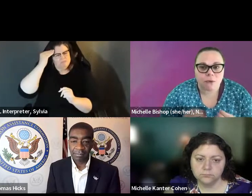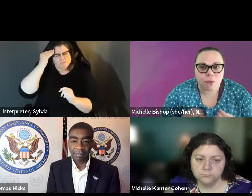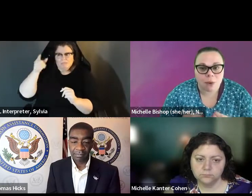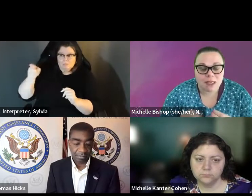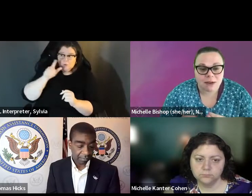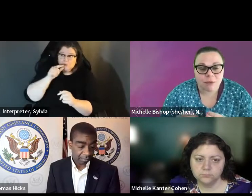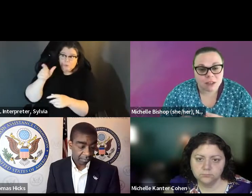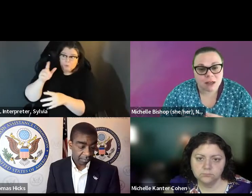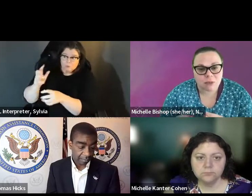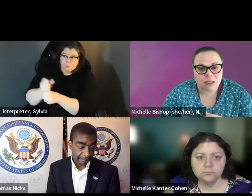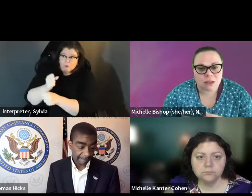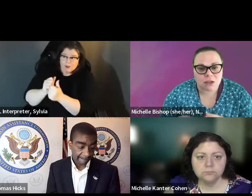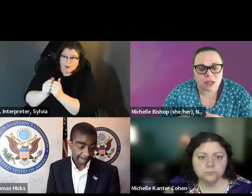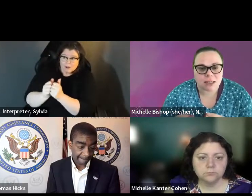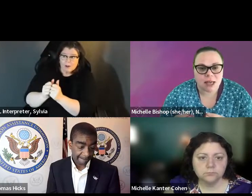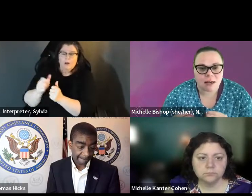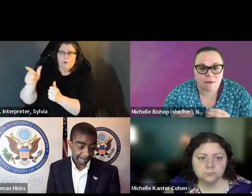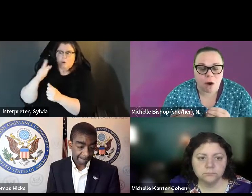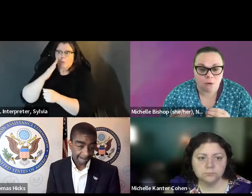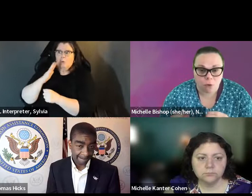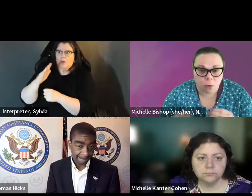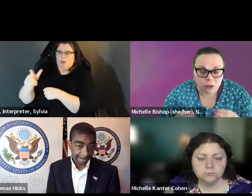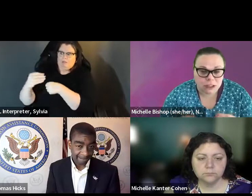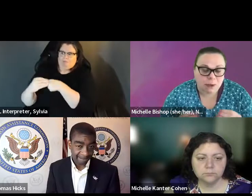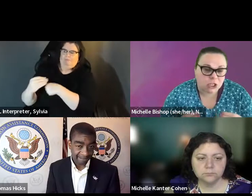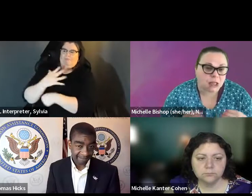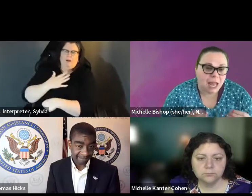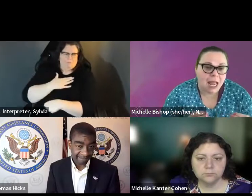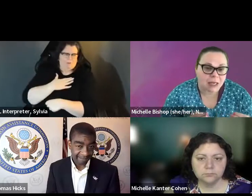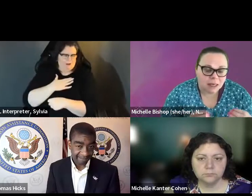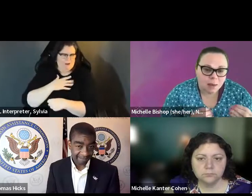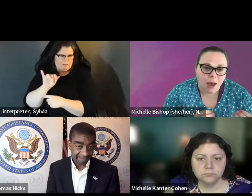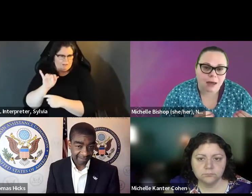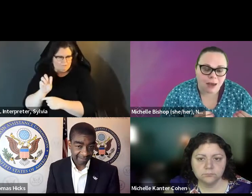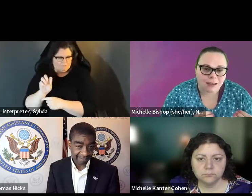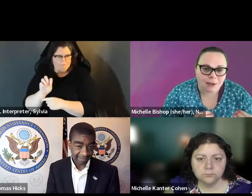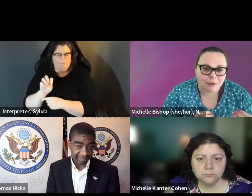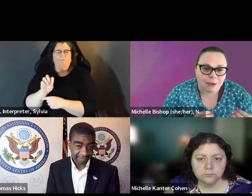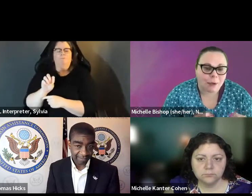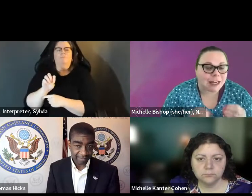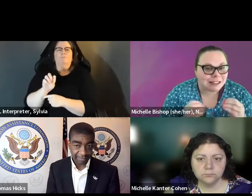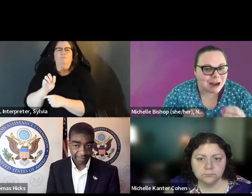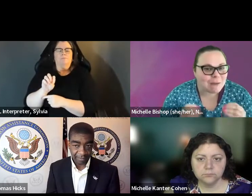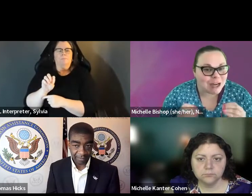are and they care. And they understand that their elected officials have have a real impact on their lives. If